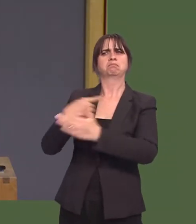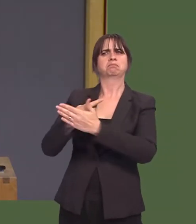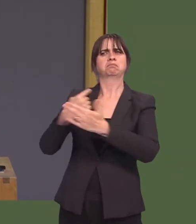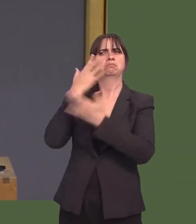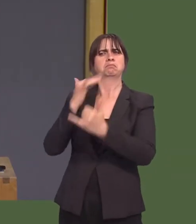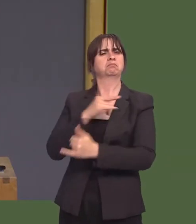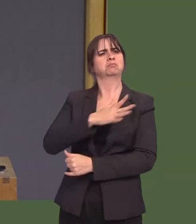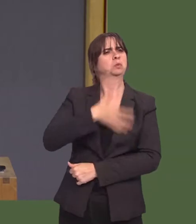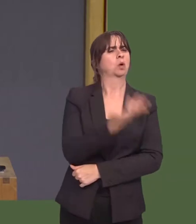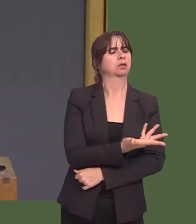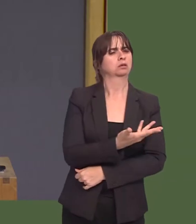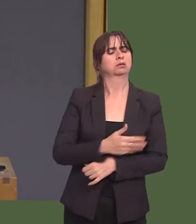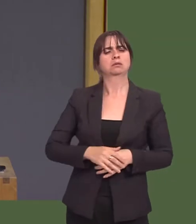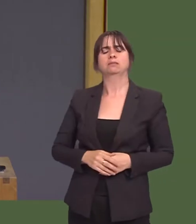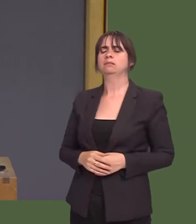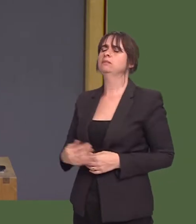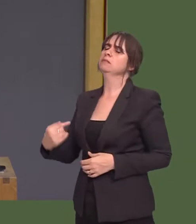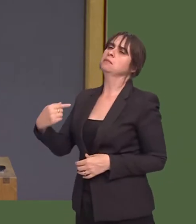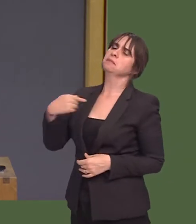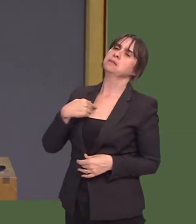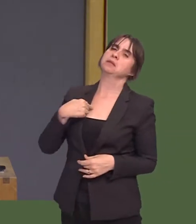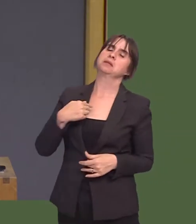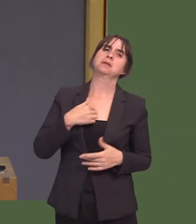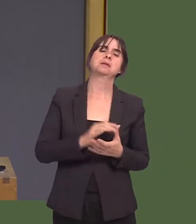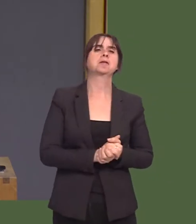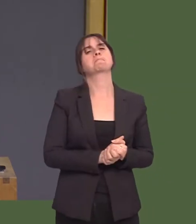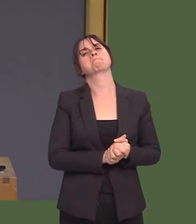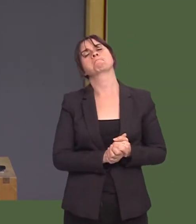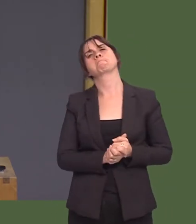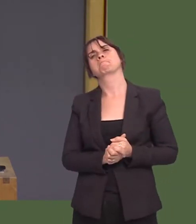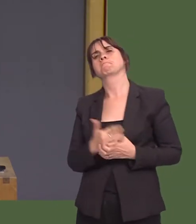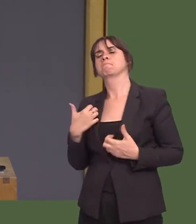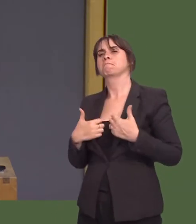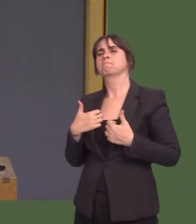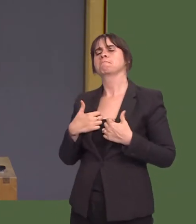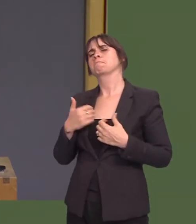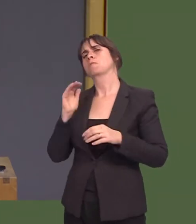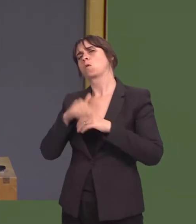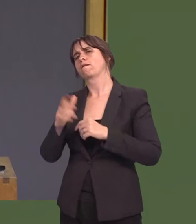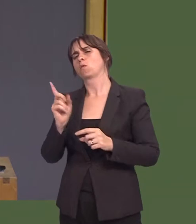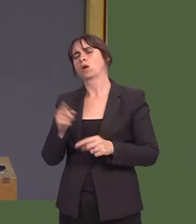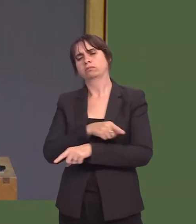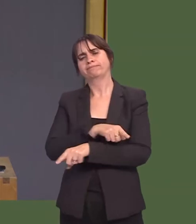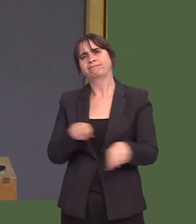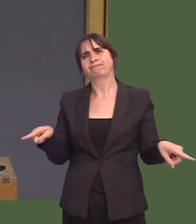My interest in this is on the impact of unskilled and semi-skilled labour being imported in